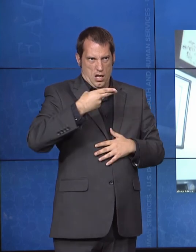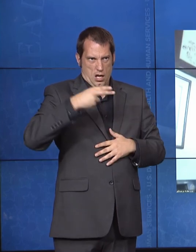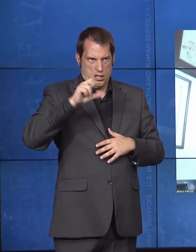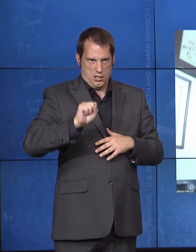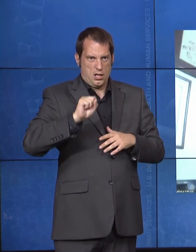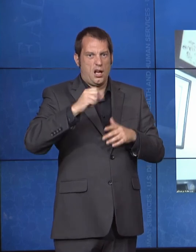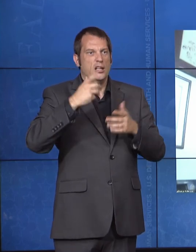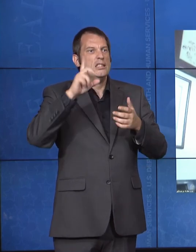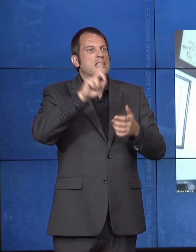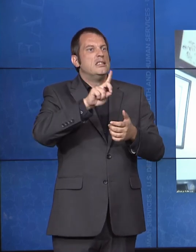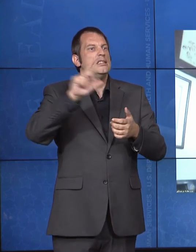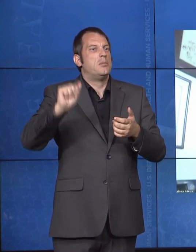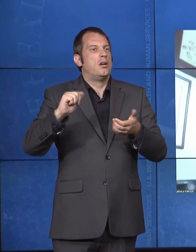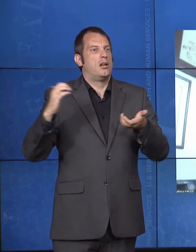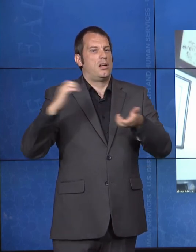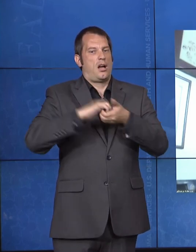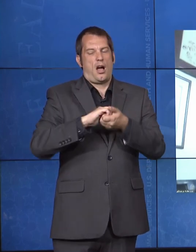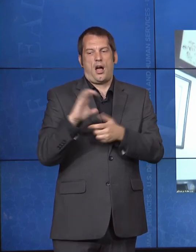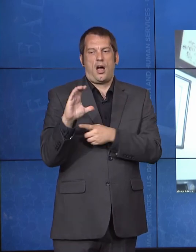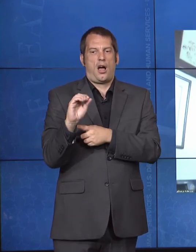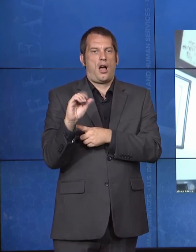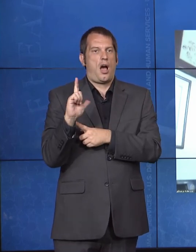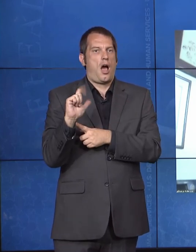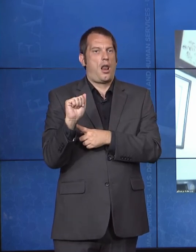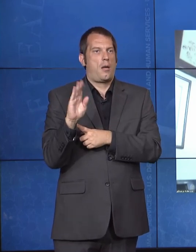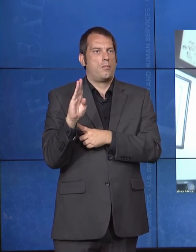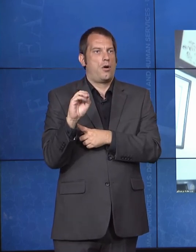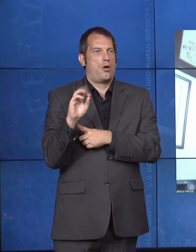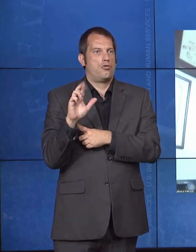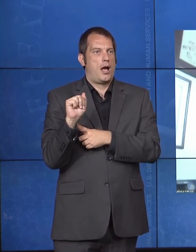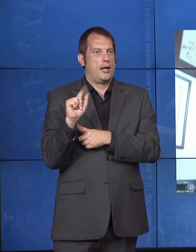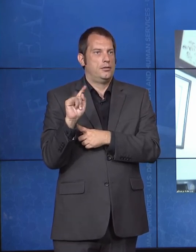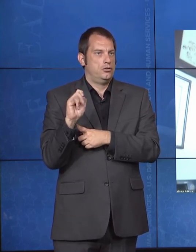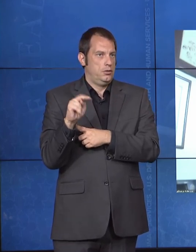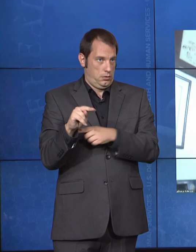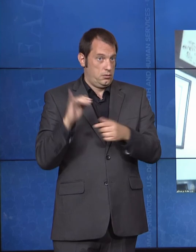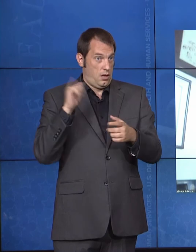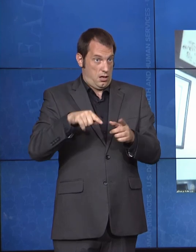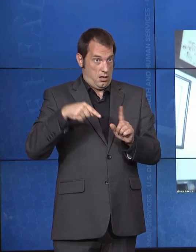conversations continue to happen with some regular cadence. And really, we're inviting